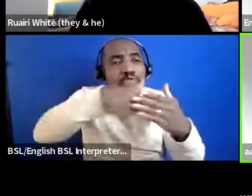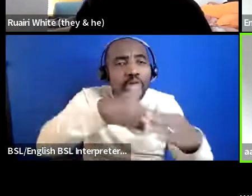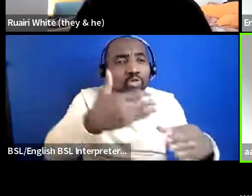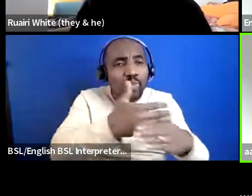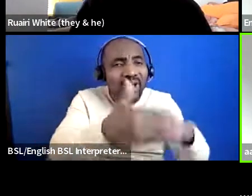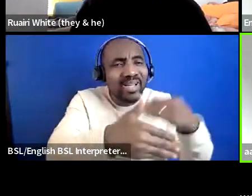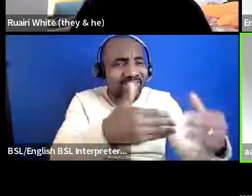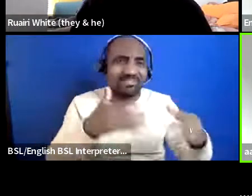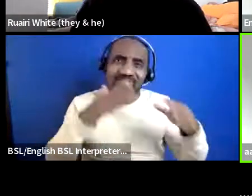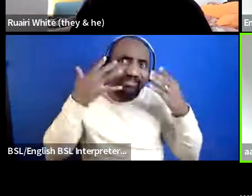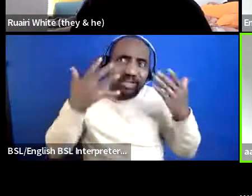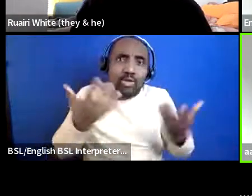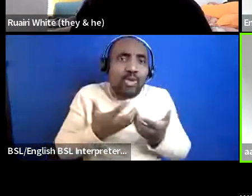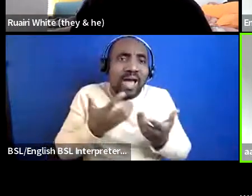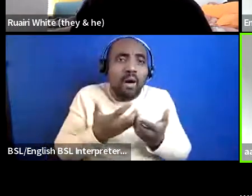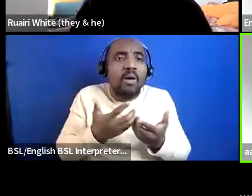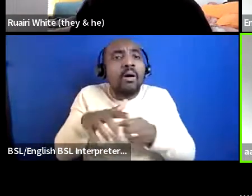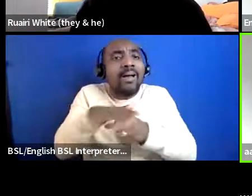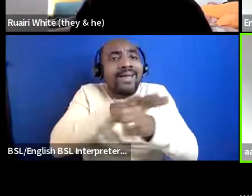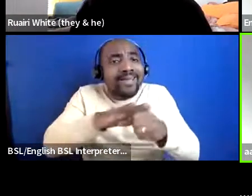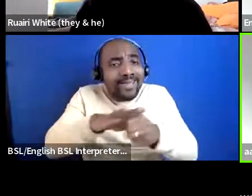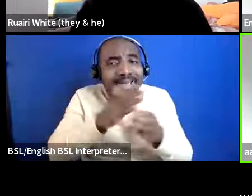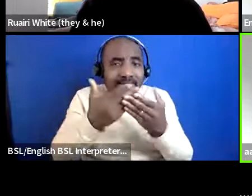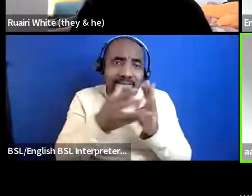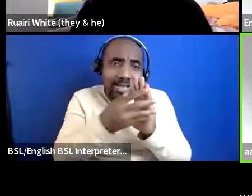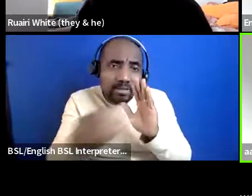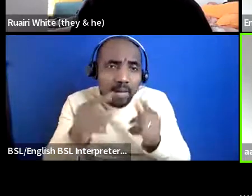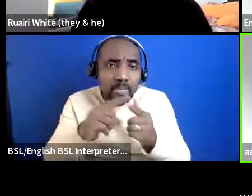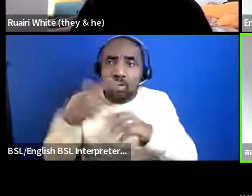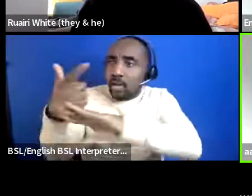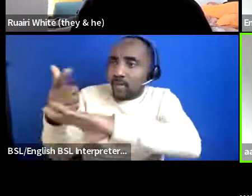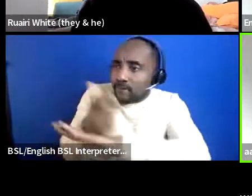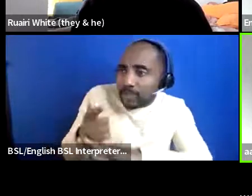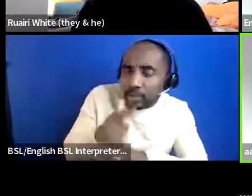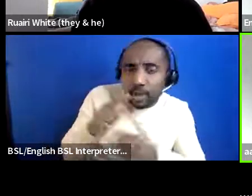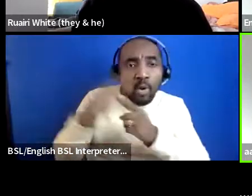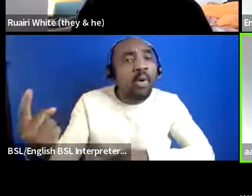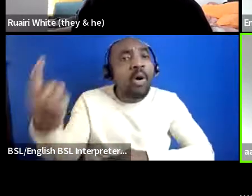a video or just come down to the project and meet the people that are going on and just see the work